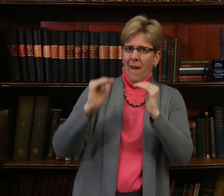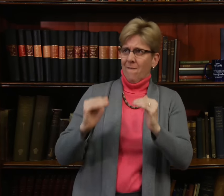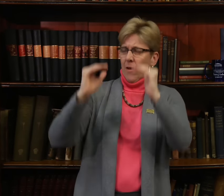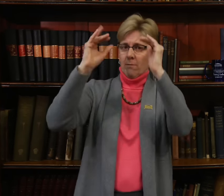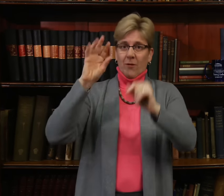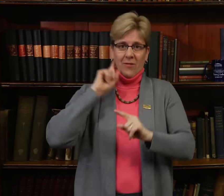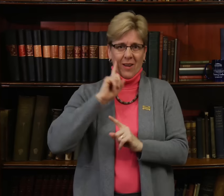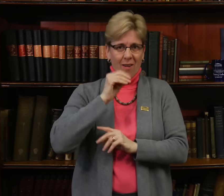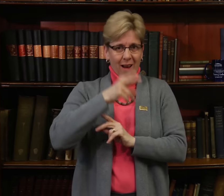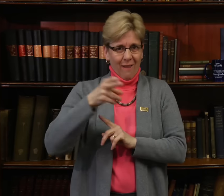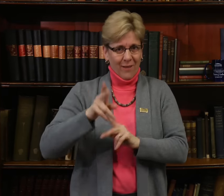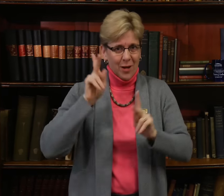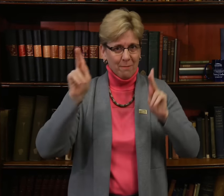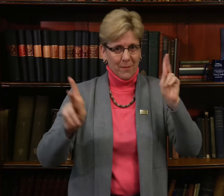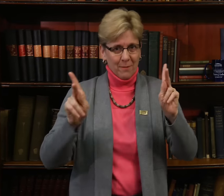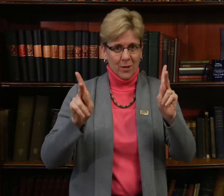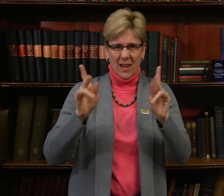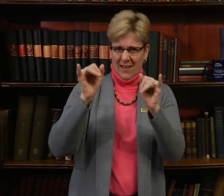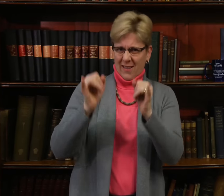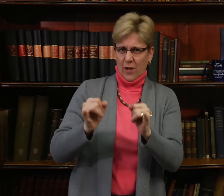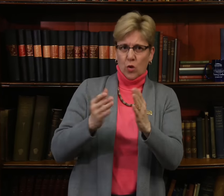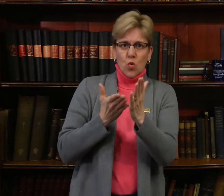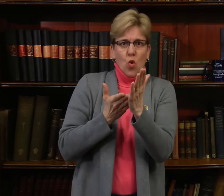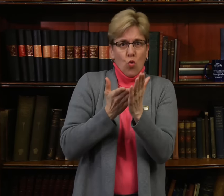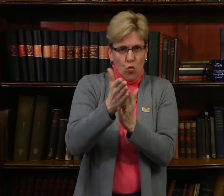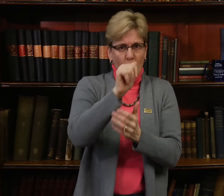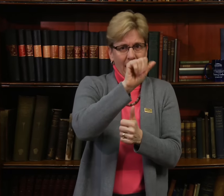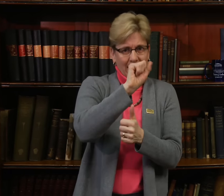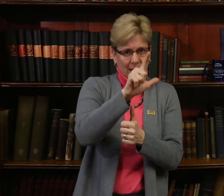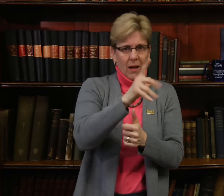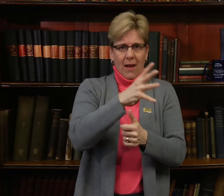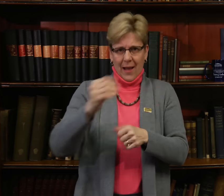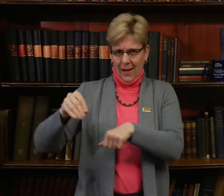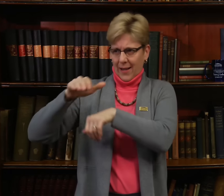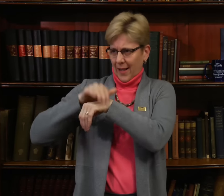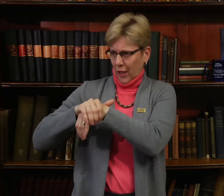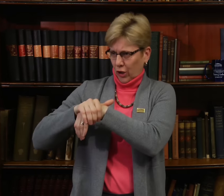of deaf and hard of hearing individuals through American Sign Language and English,